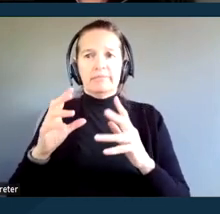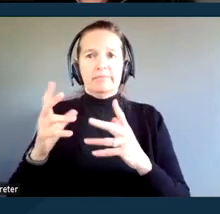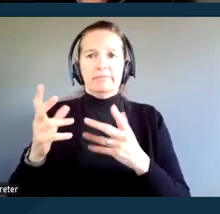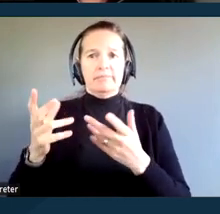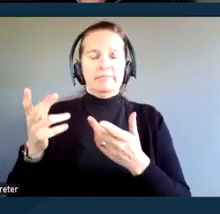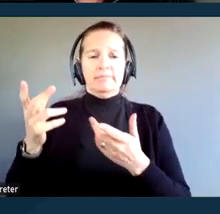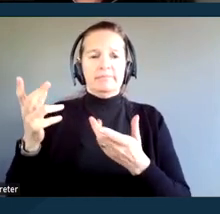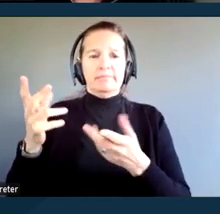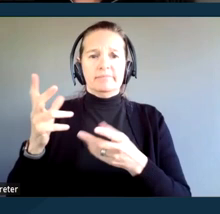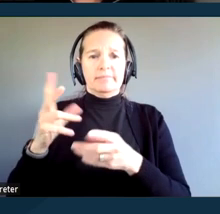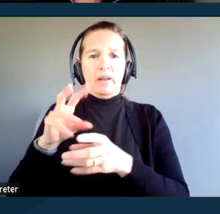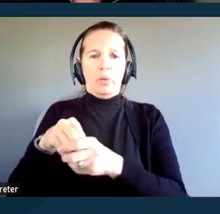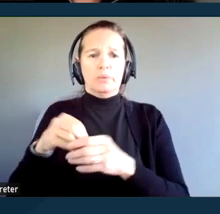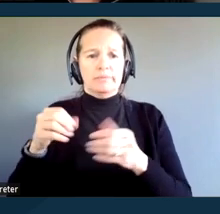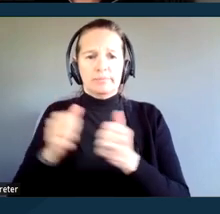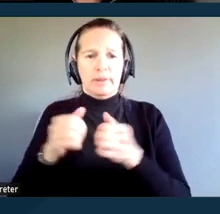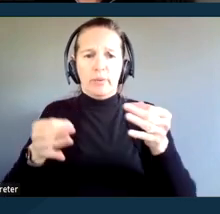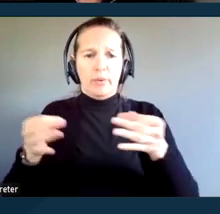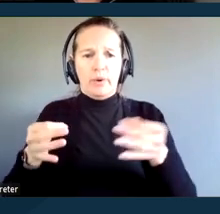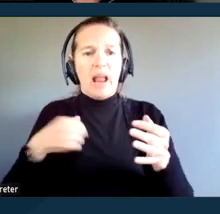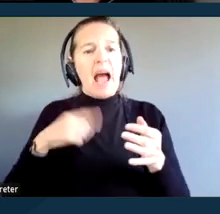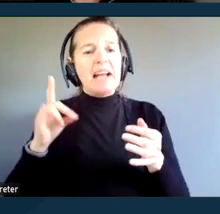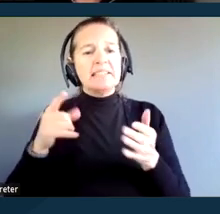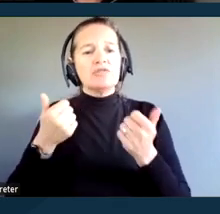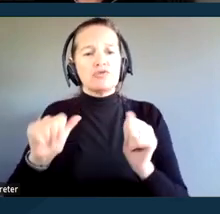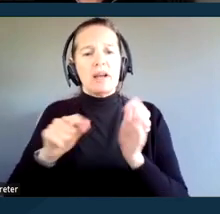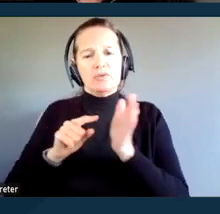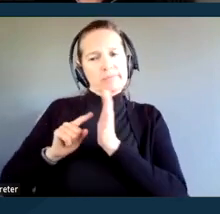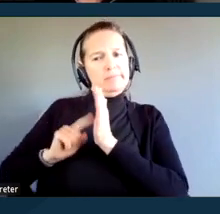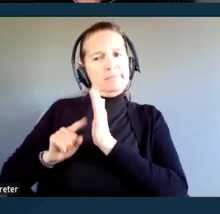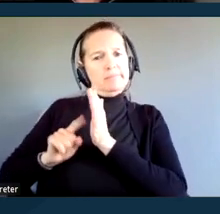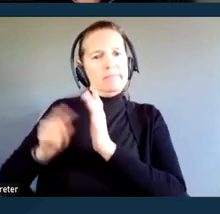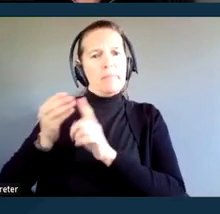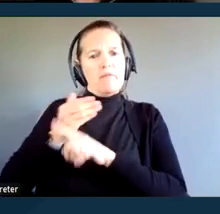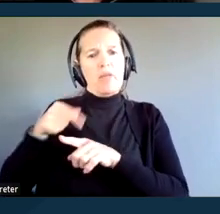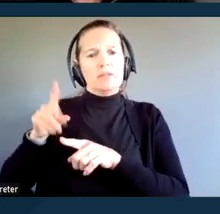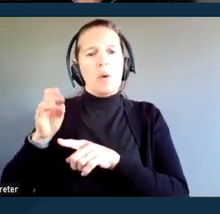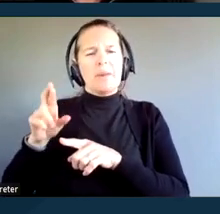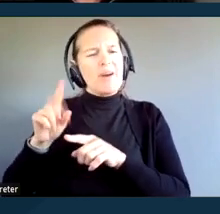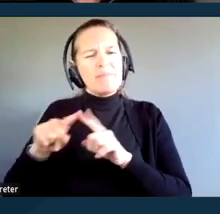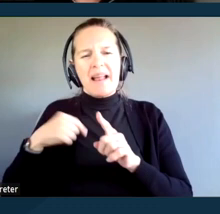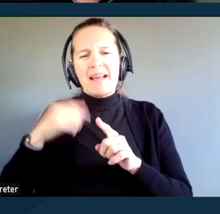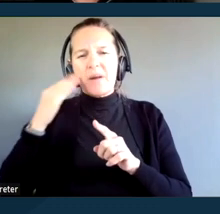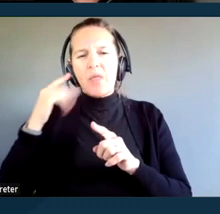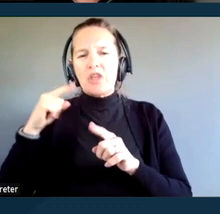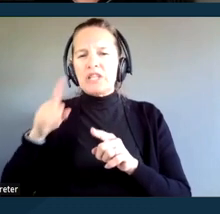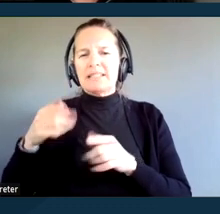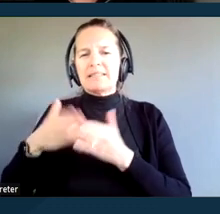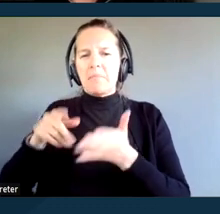I did try to quickly look into it before this webinar. I do know that the technique has been criticized, both for lack of autonomy